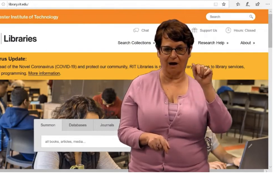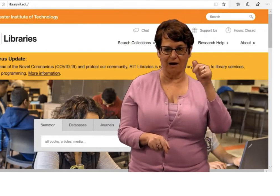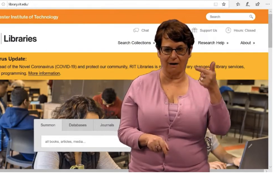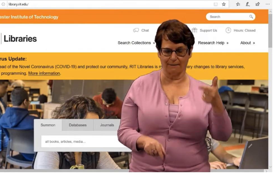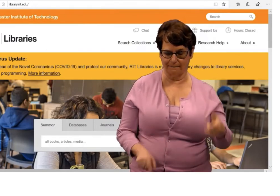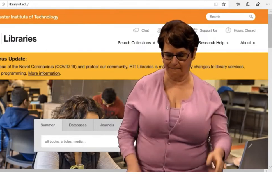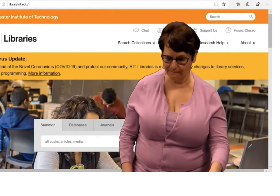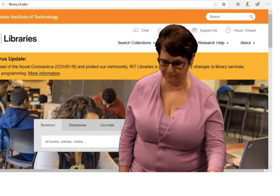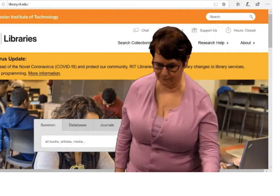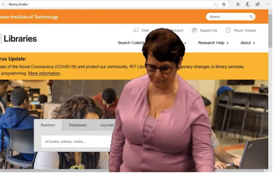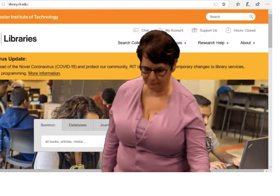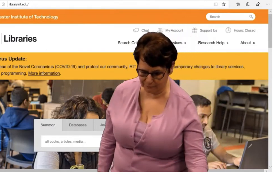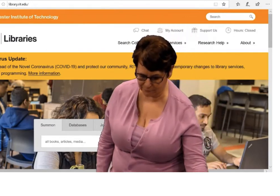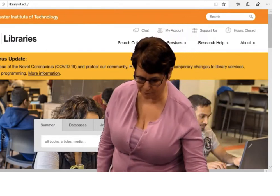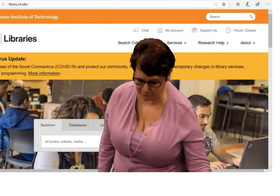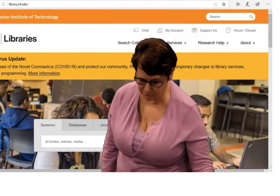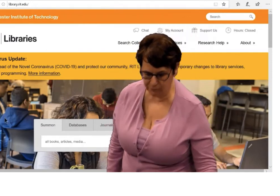I will click on the Catalog tab.